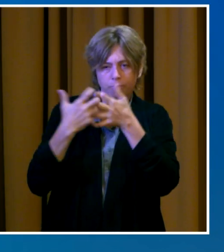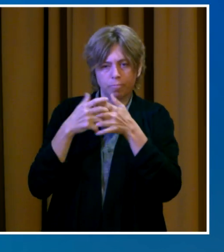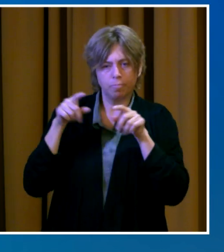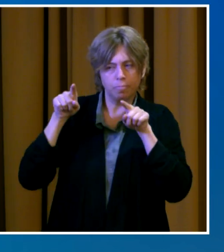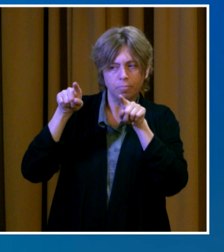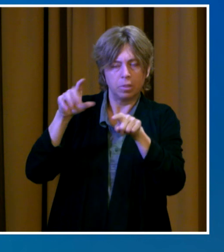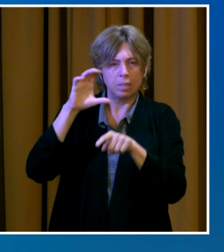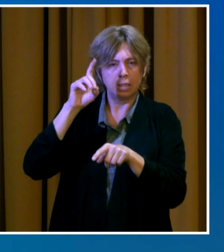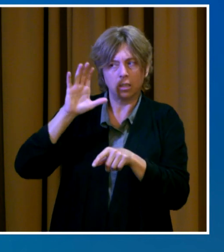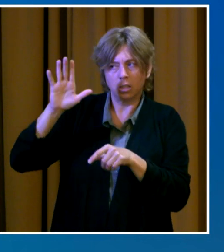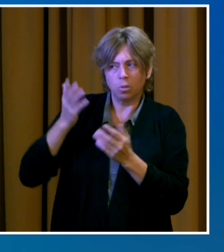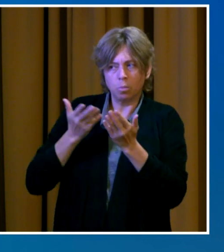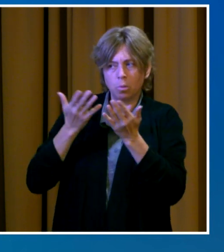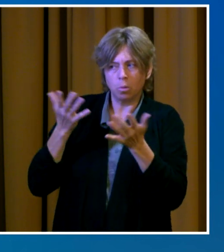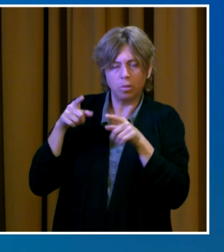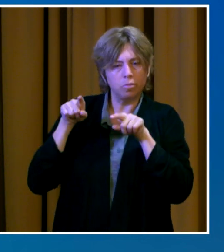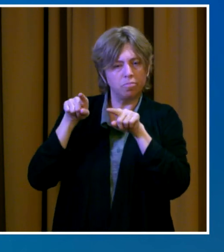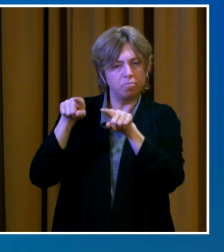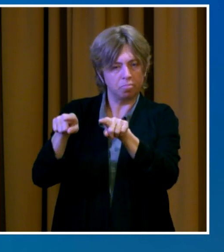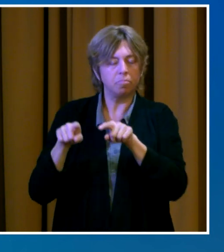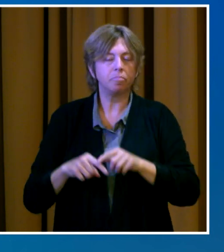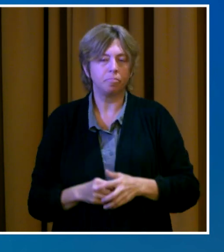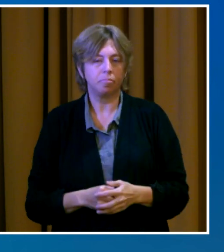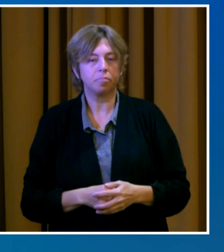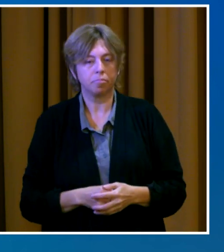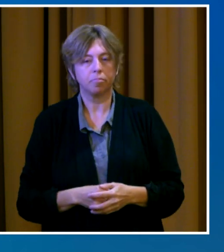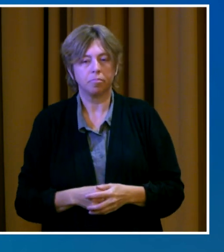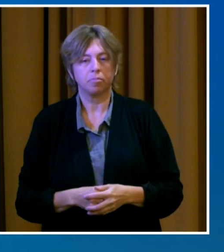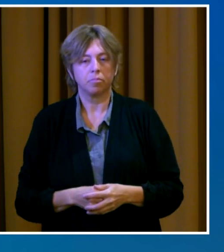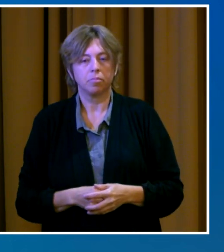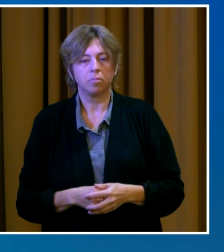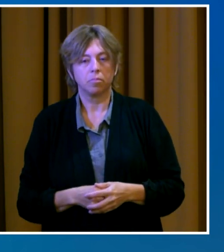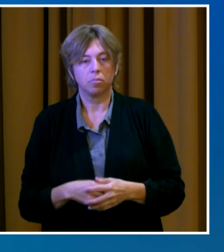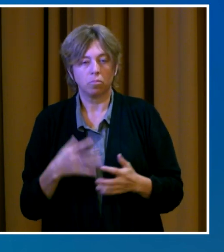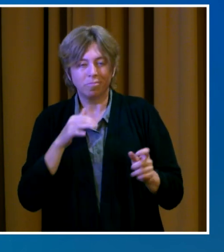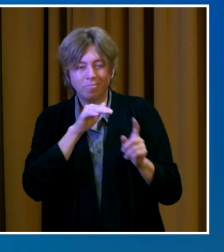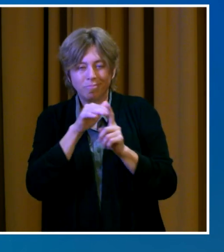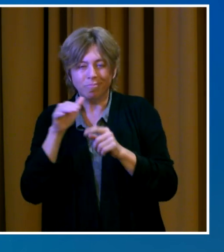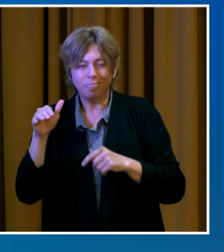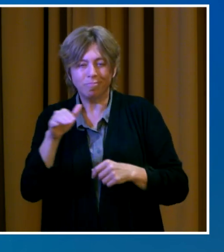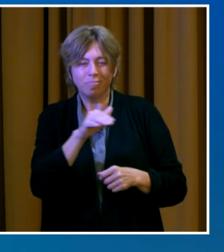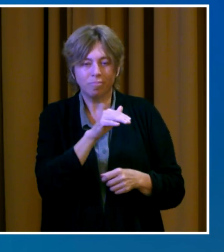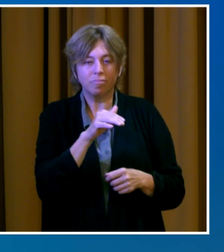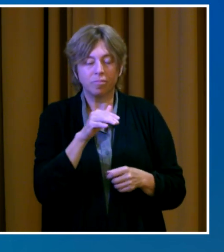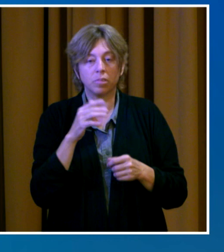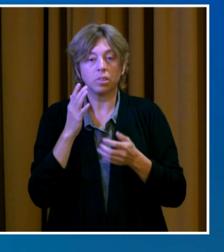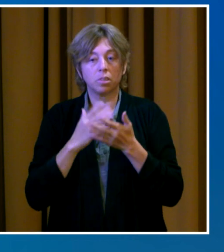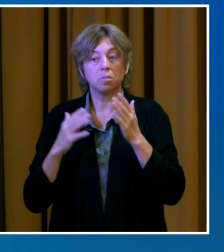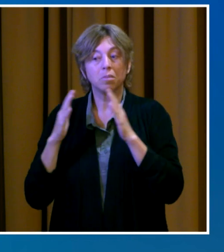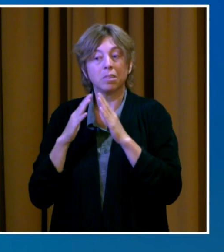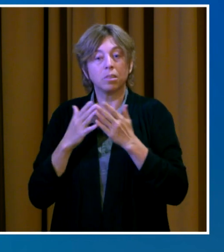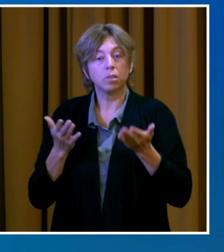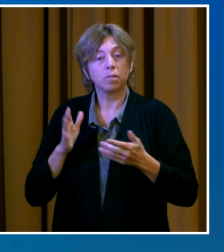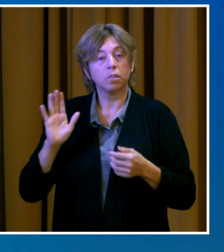As a reminder, some city services have started offering in person hours and meeting opportunities.